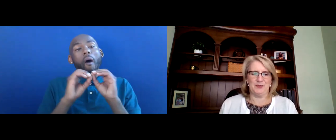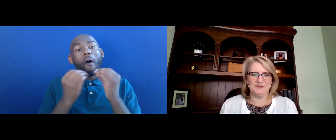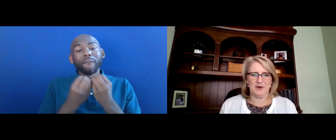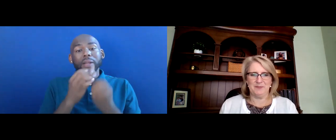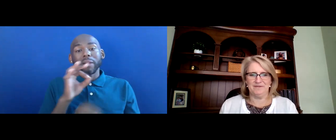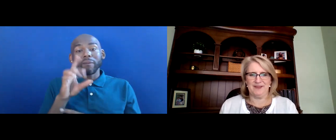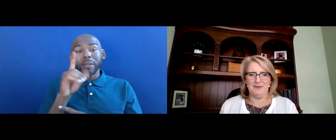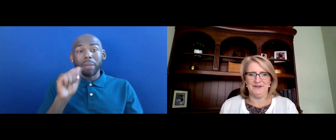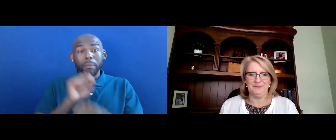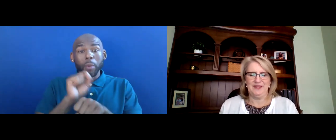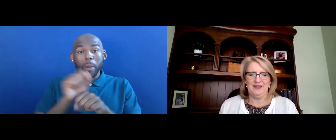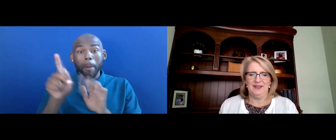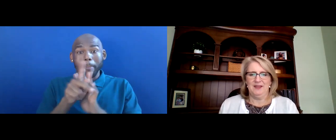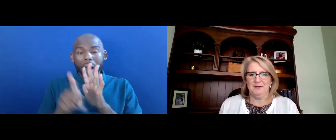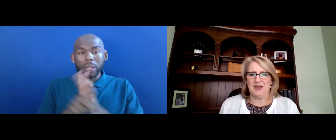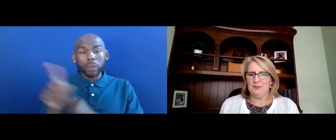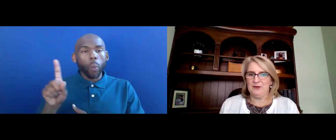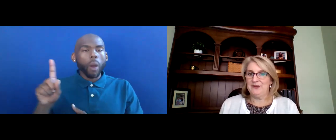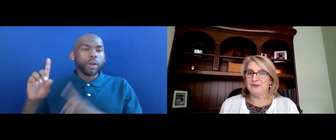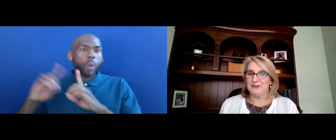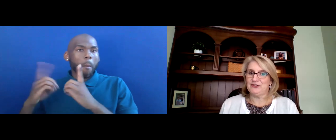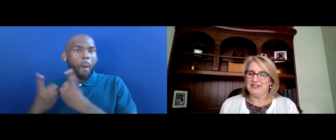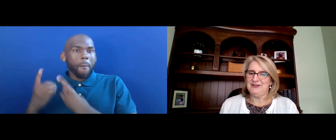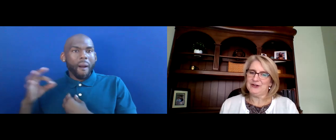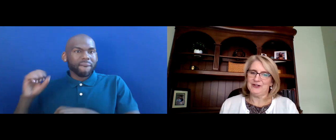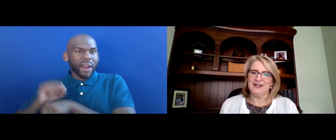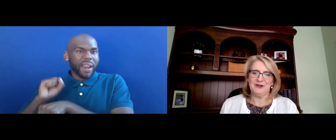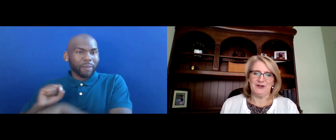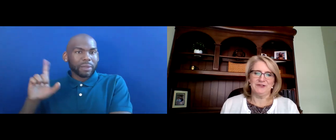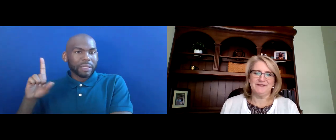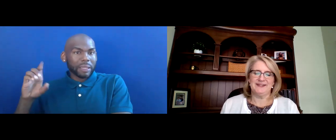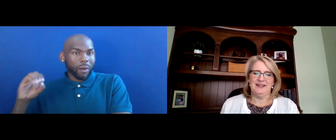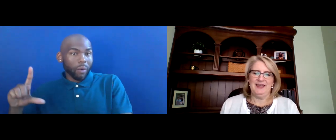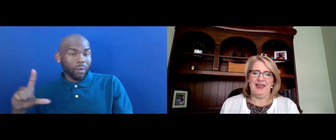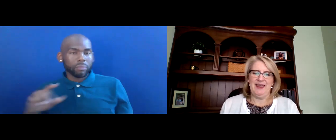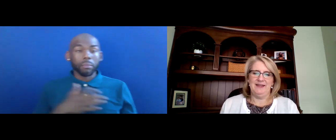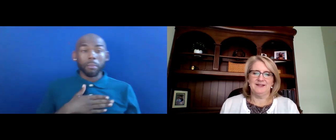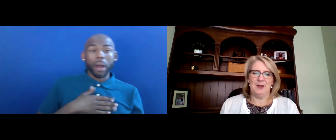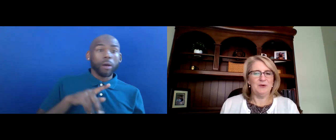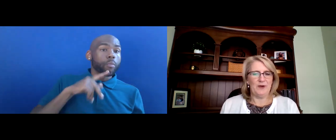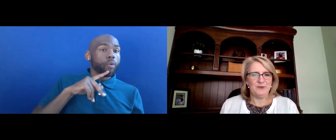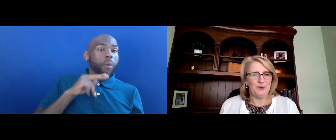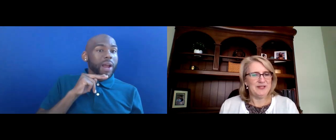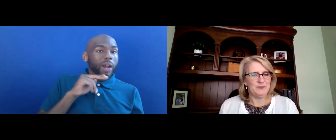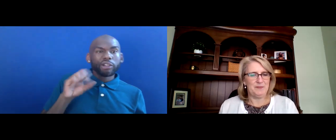U.S. DEPARTMENT OF LABOR. MY PRONOUNS ARE SHE/HER HERS AND I'M A WHITE WOMAN WITH